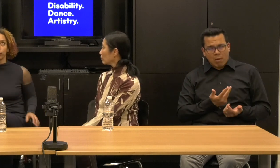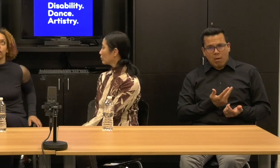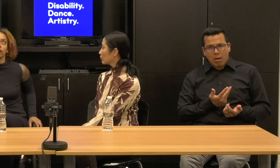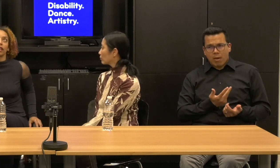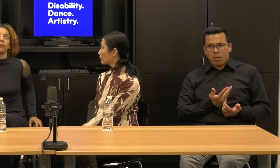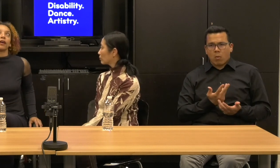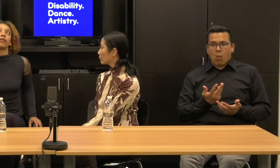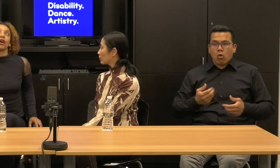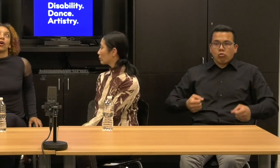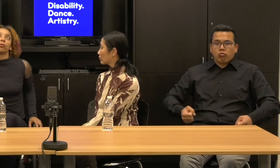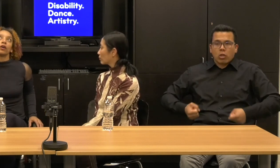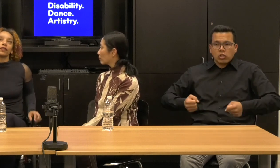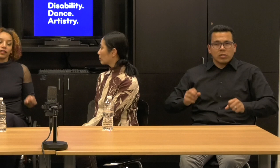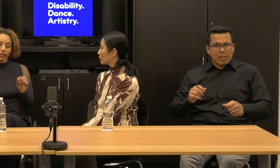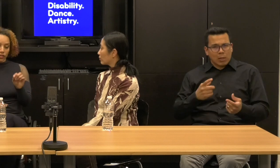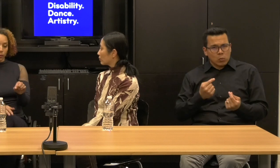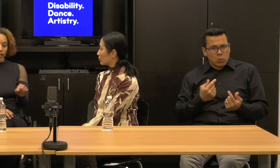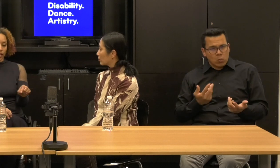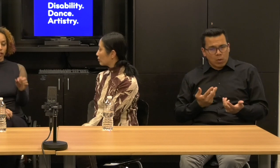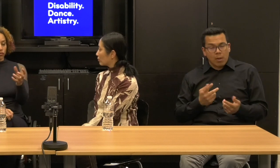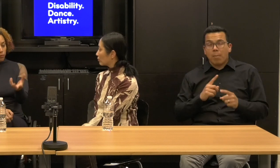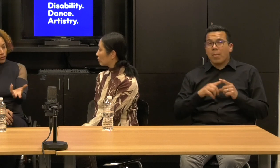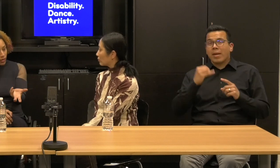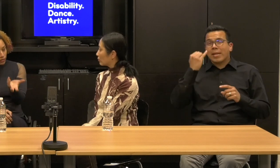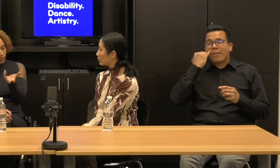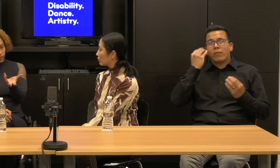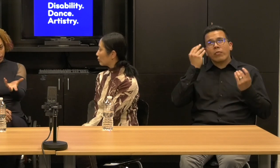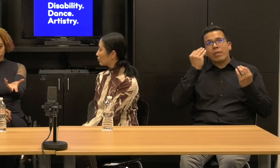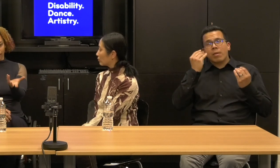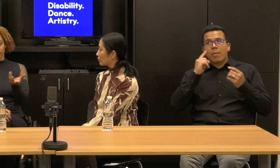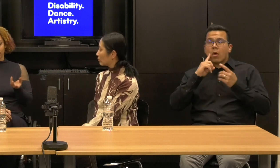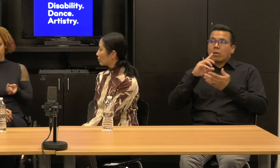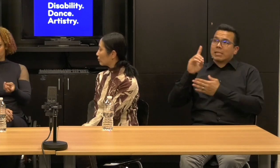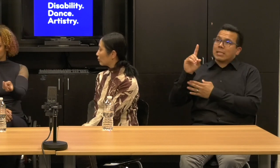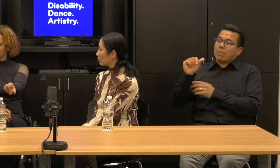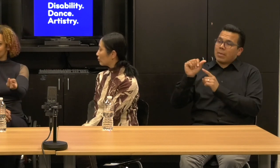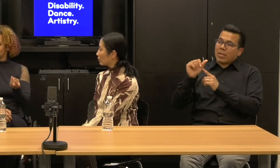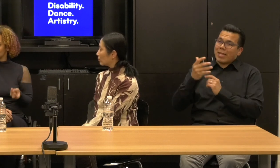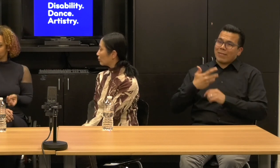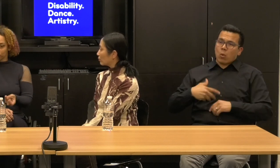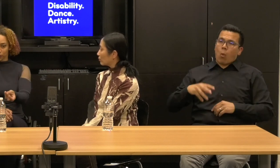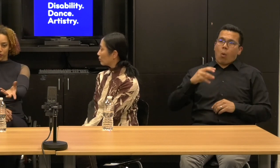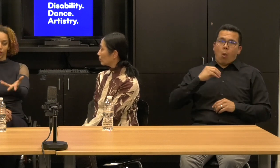But when you think about what disability contributes as an aesthetic, as its own generative force,